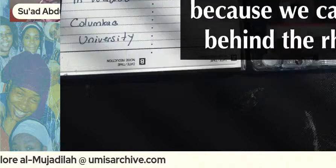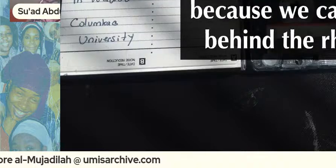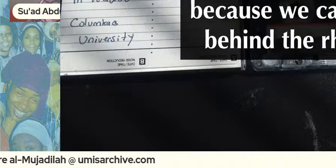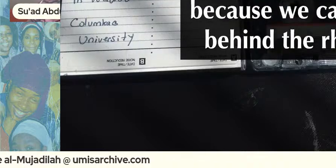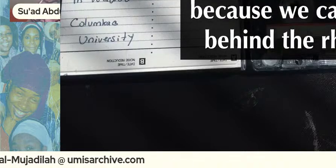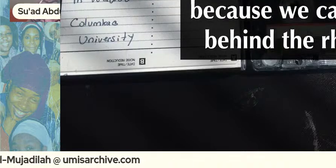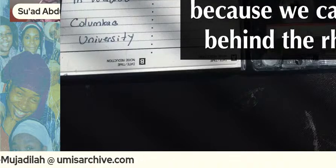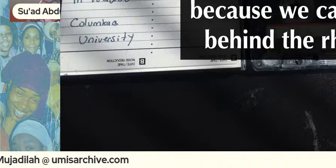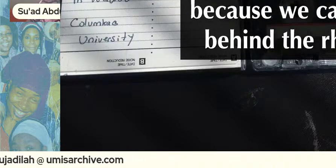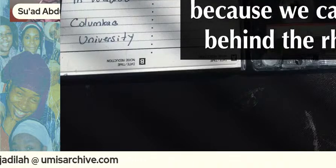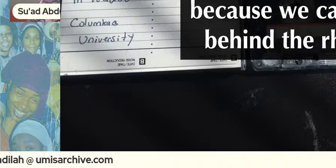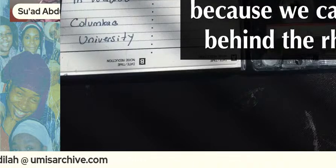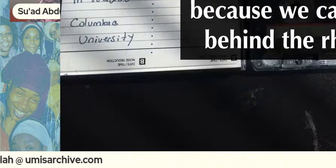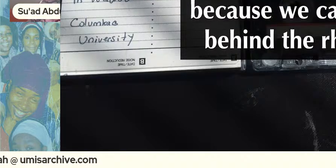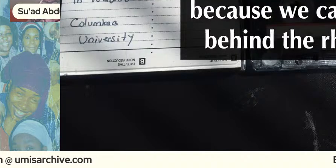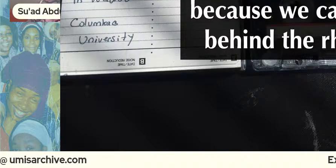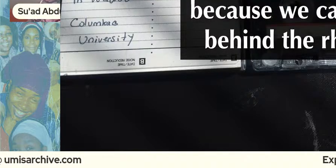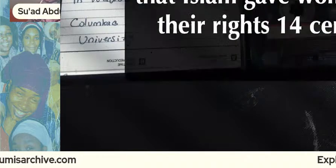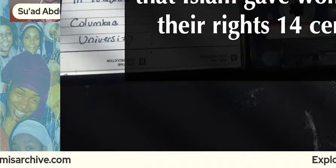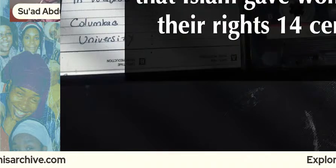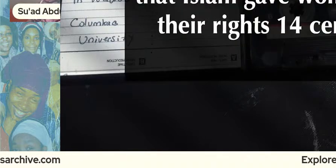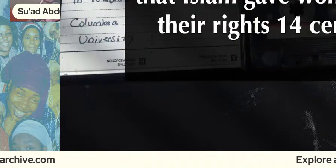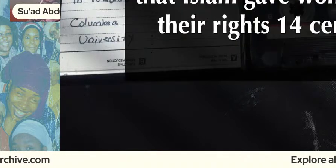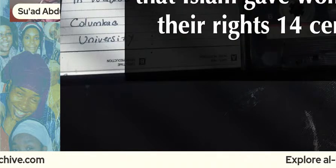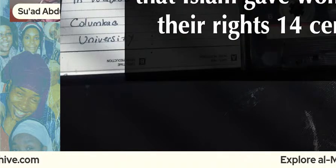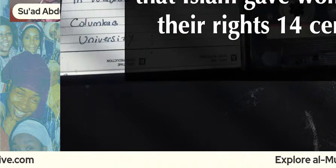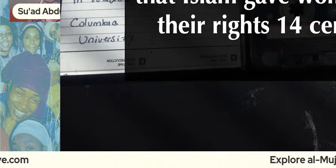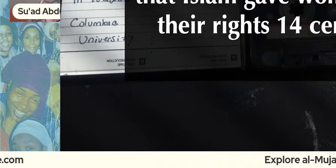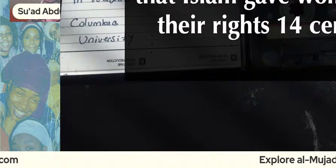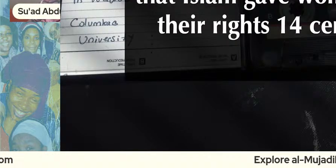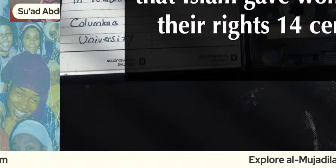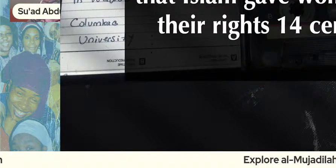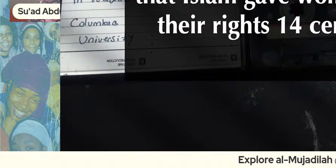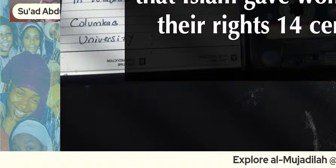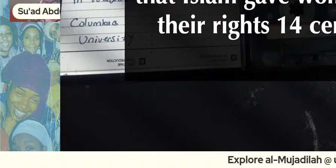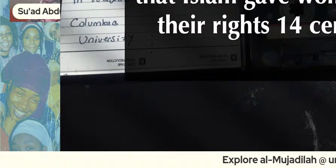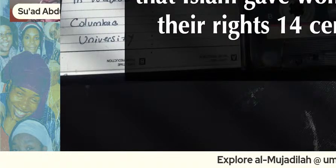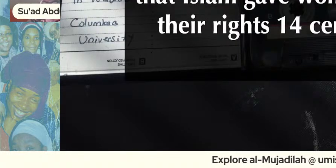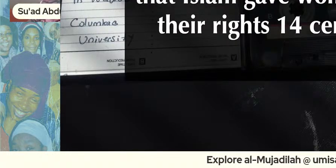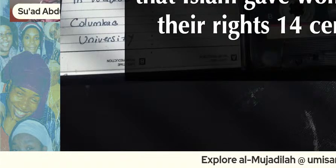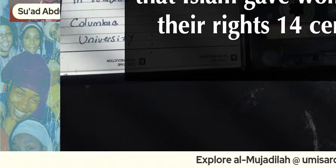because we can hide behind the rhetoric that islam gave women all their rights 14 centuries